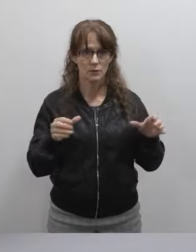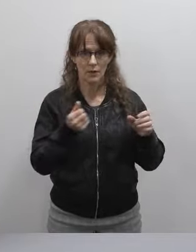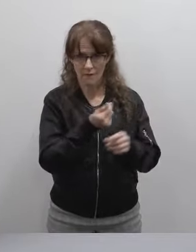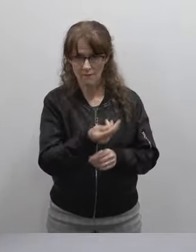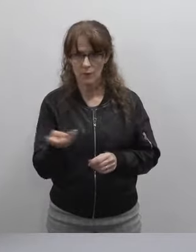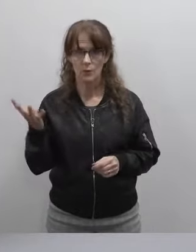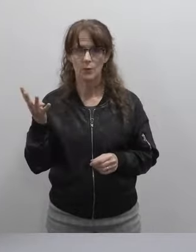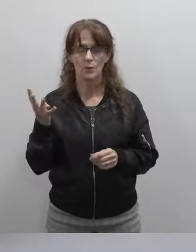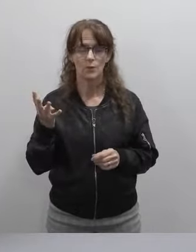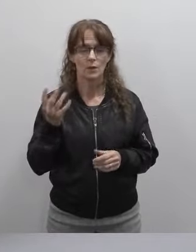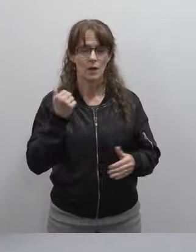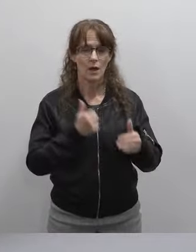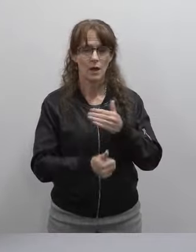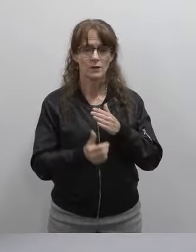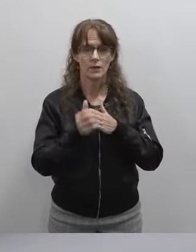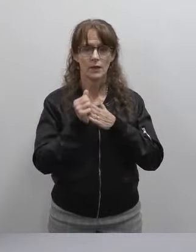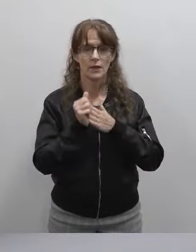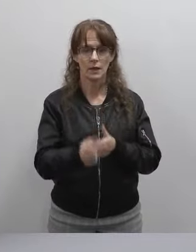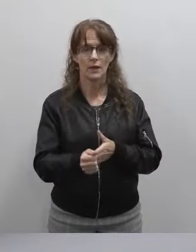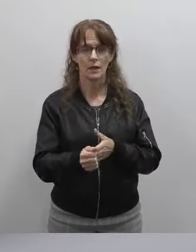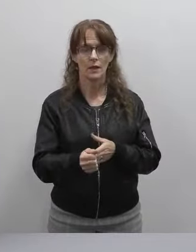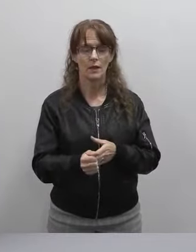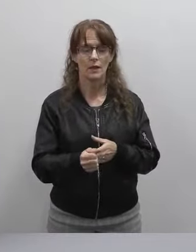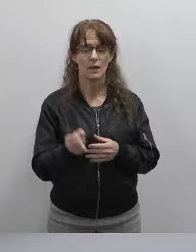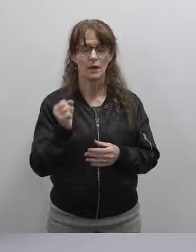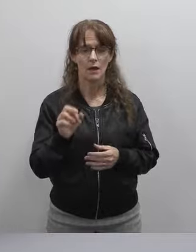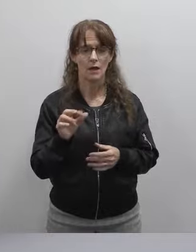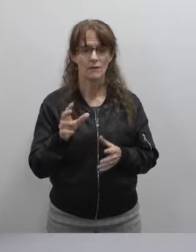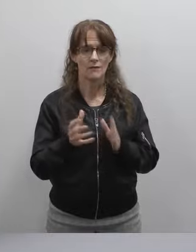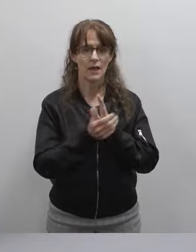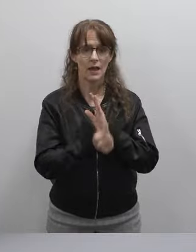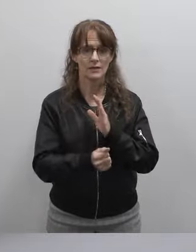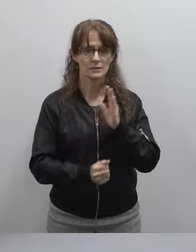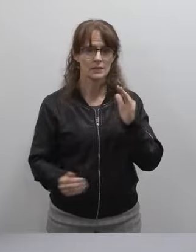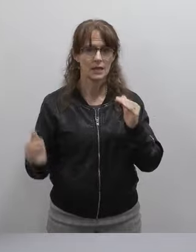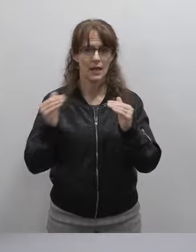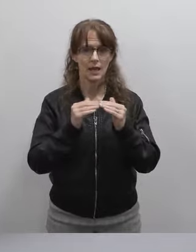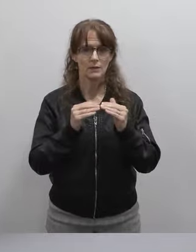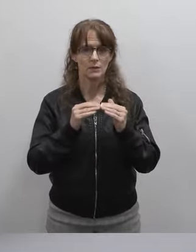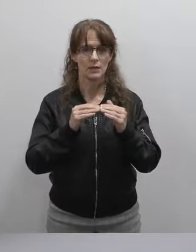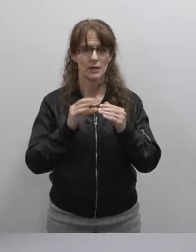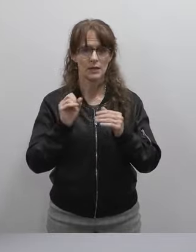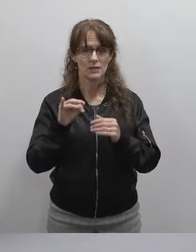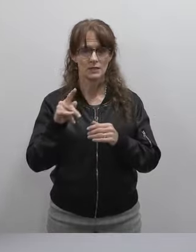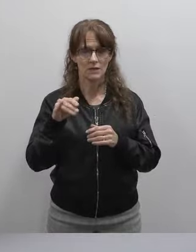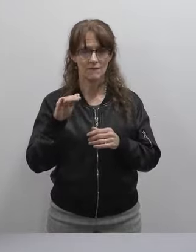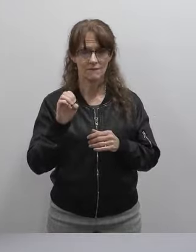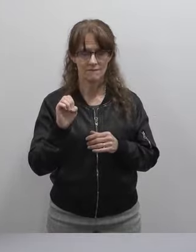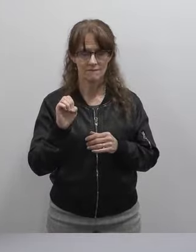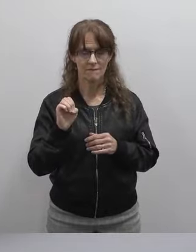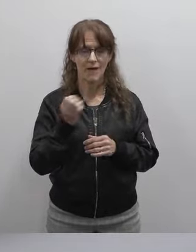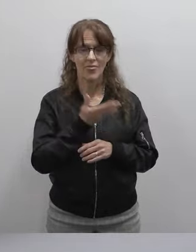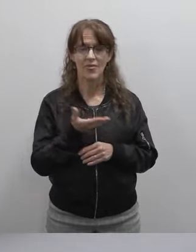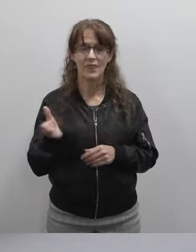under the guidance or under the auspices of the excellence equity initiative. The things that they're working on